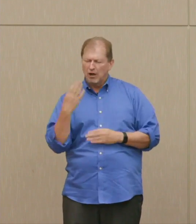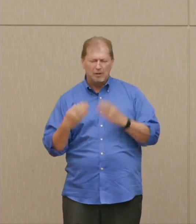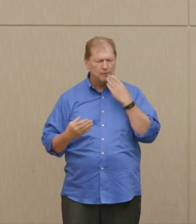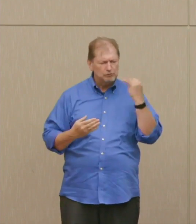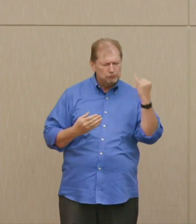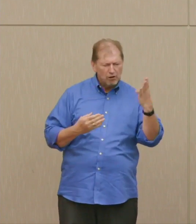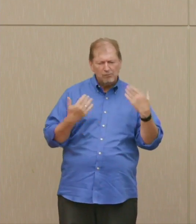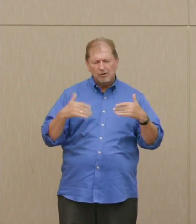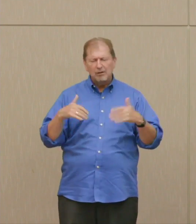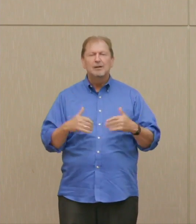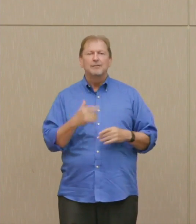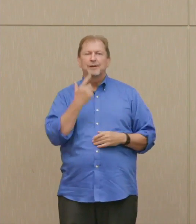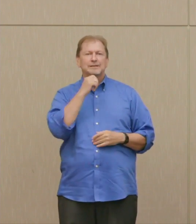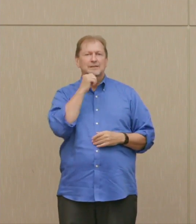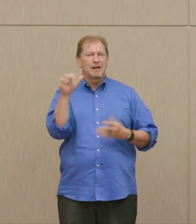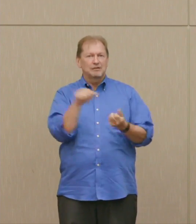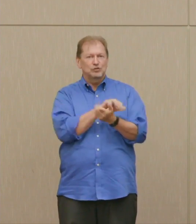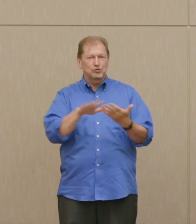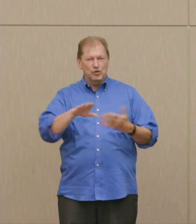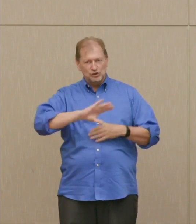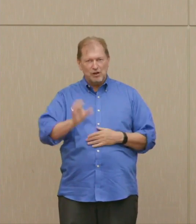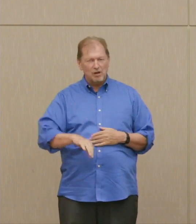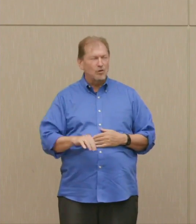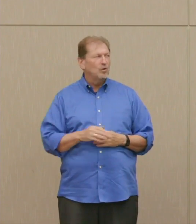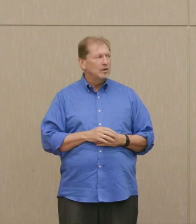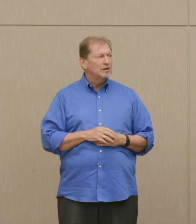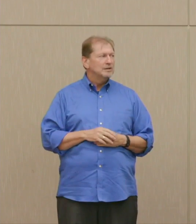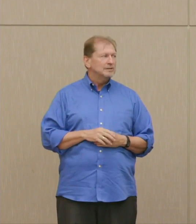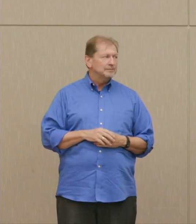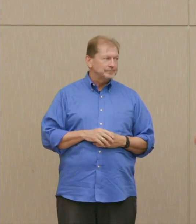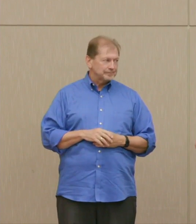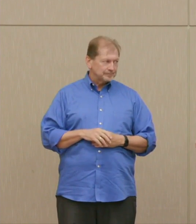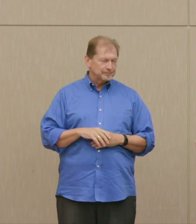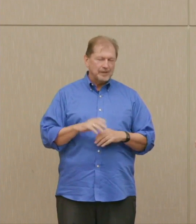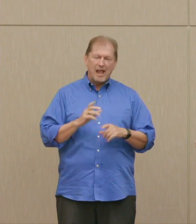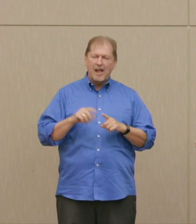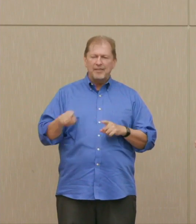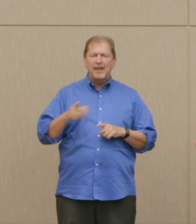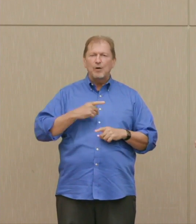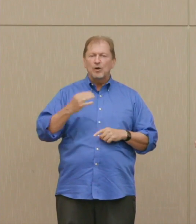for Enrico Fermi, that had been saved during the war, and they drank toasts.